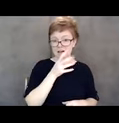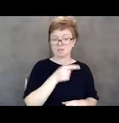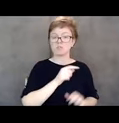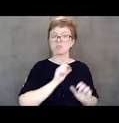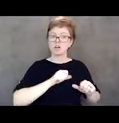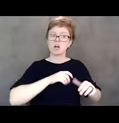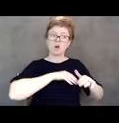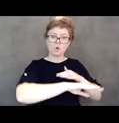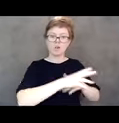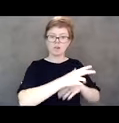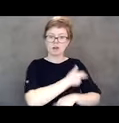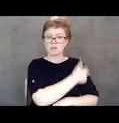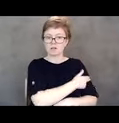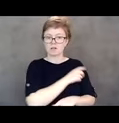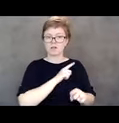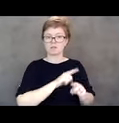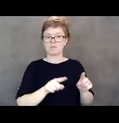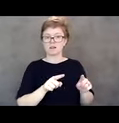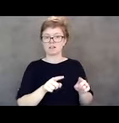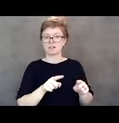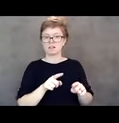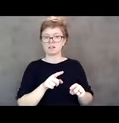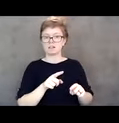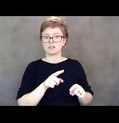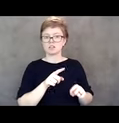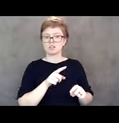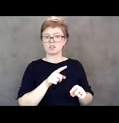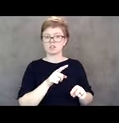but she couldn't call in herself because if she left, she would not be allowed back in.